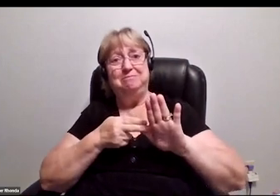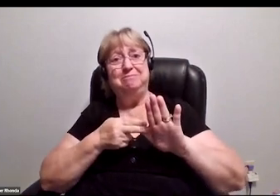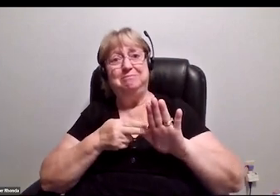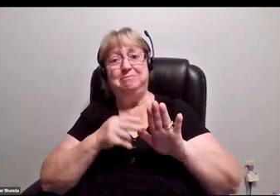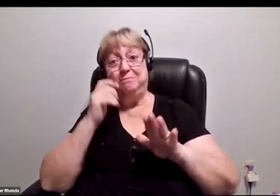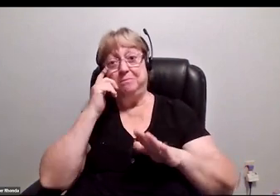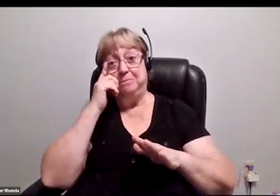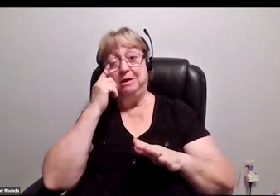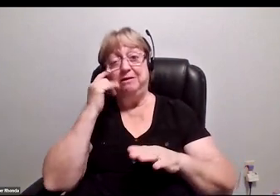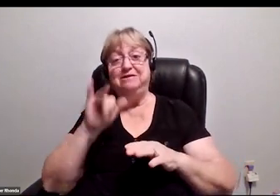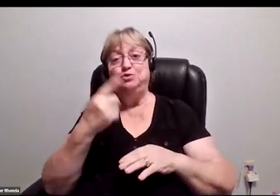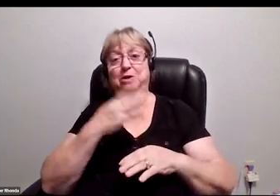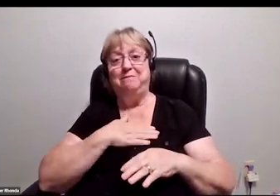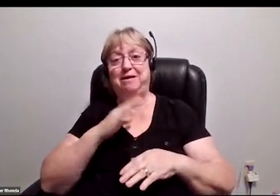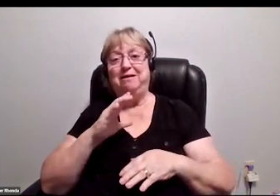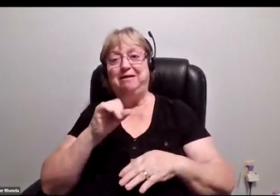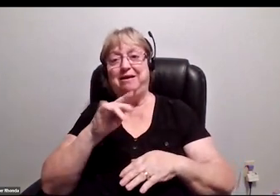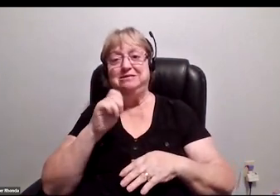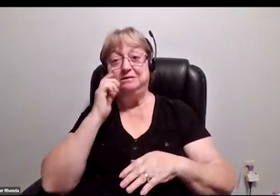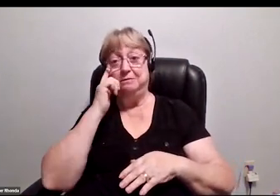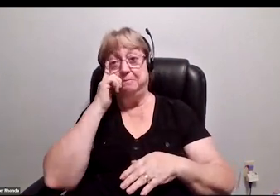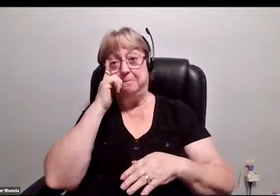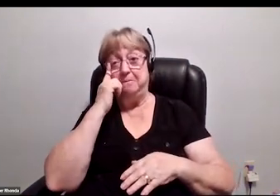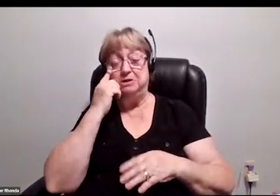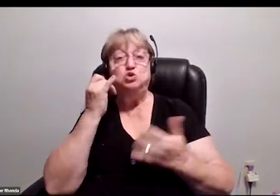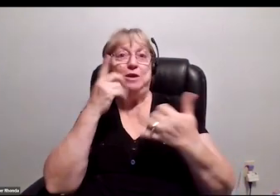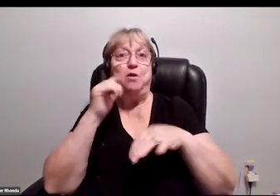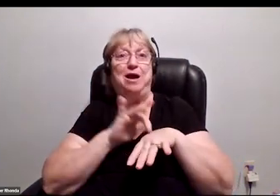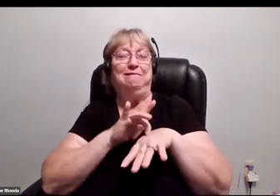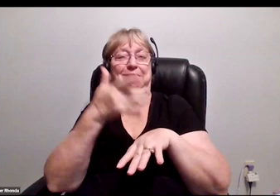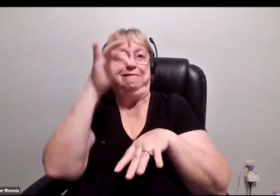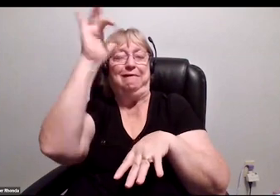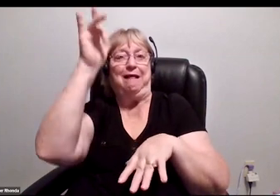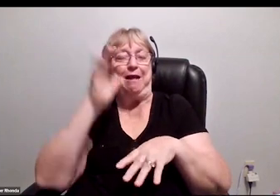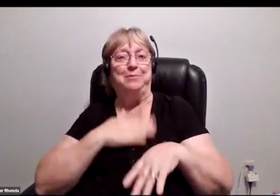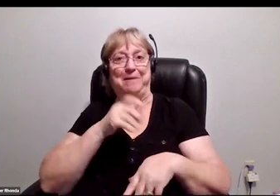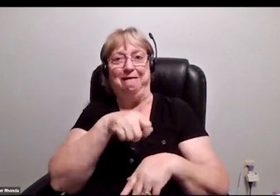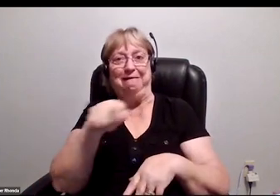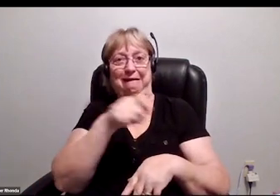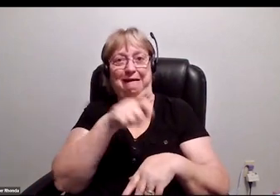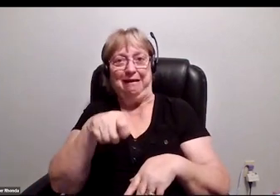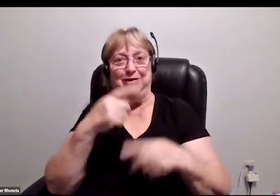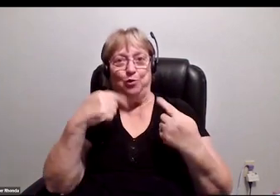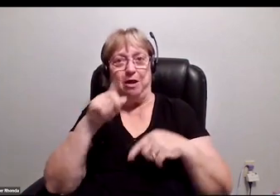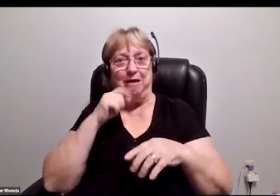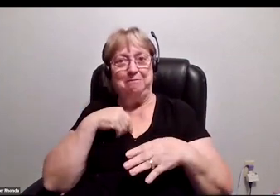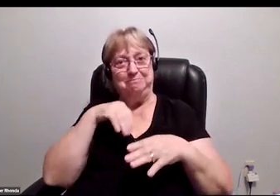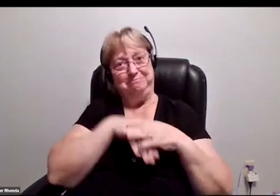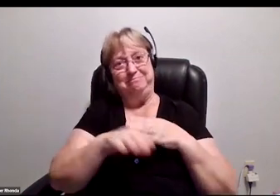Here's one of my canes. Now, I glam up my canes as I navigate the music industry.